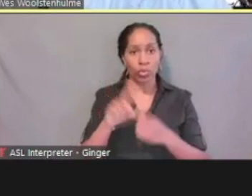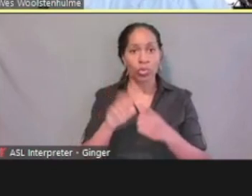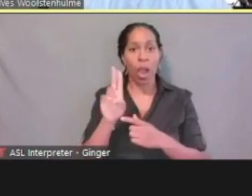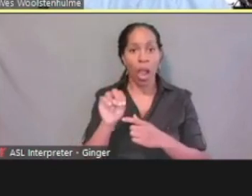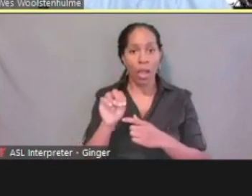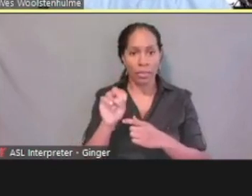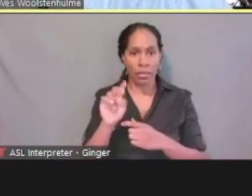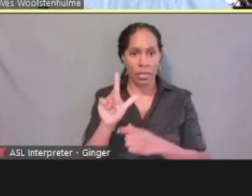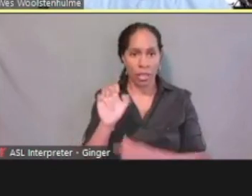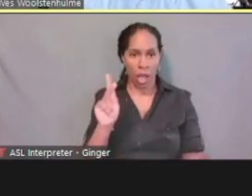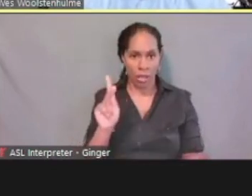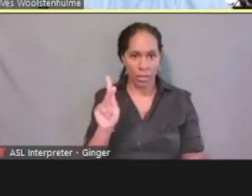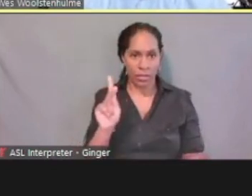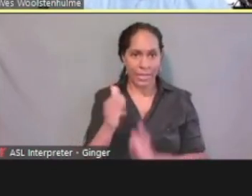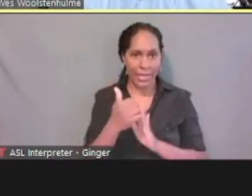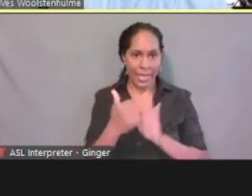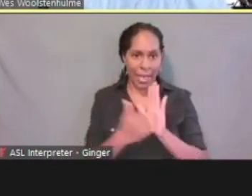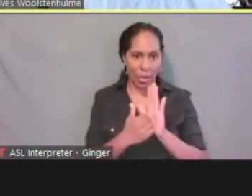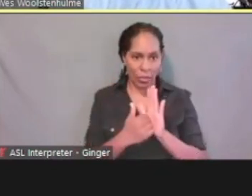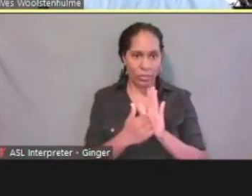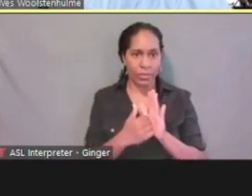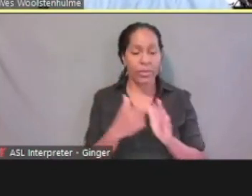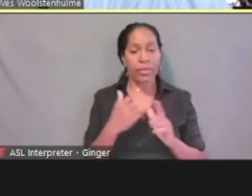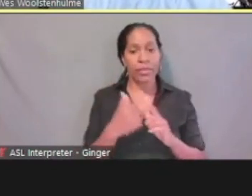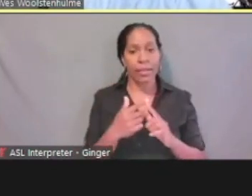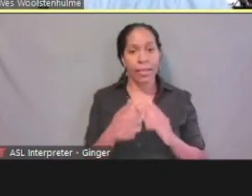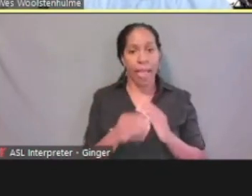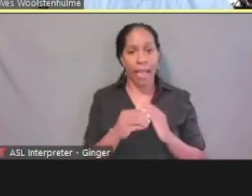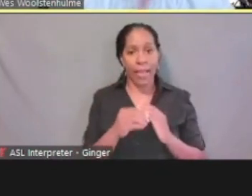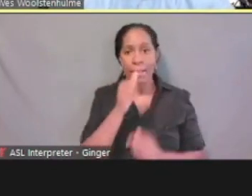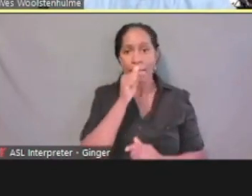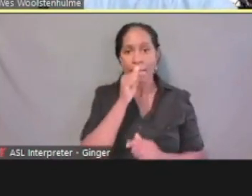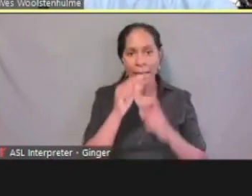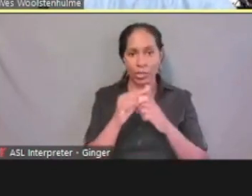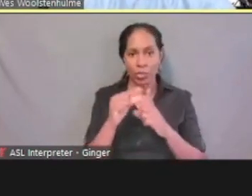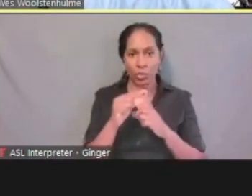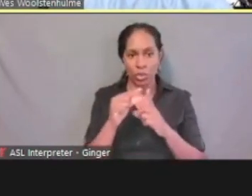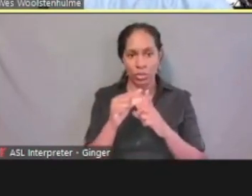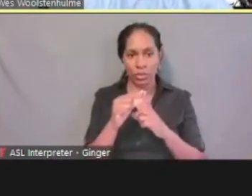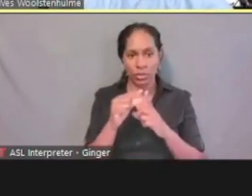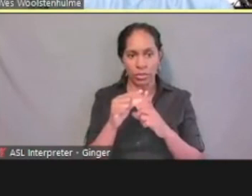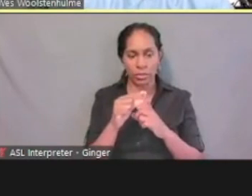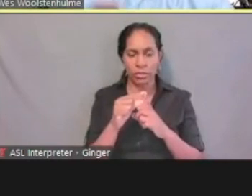Then need to put in the password. And it needs to have like at least eight characters,